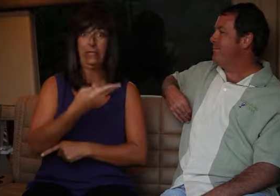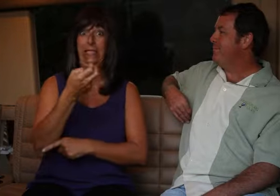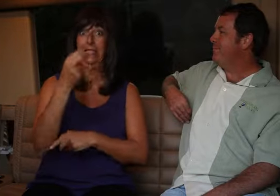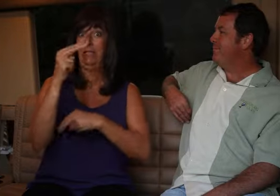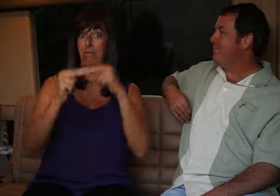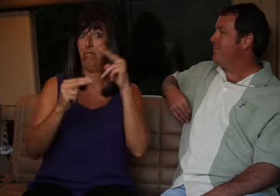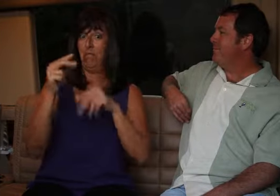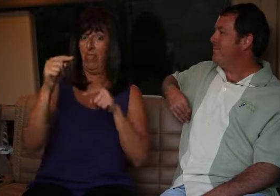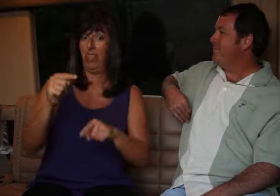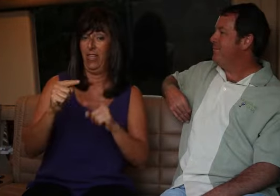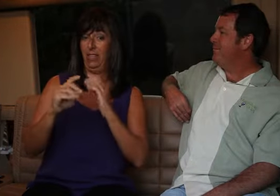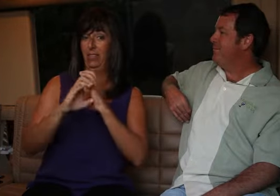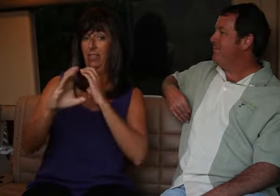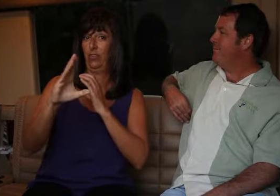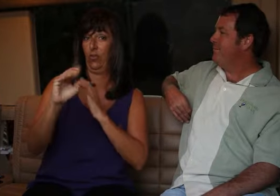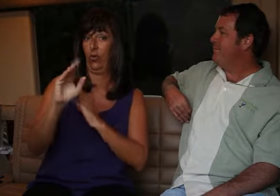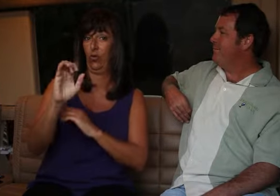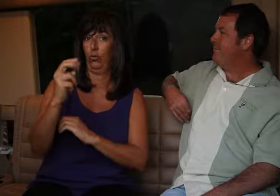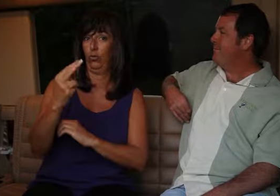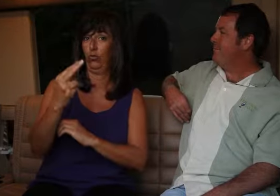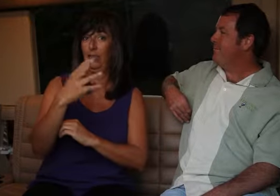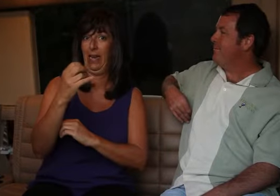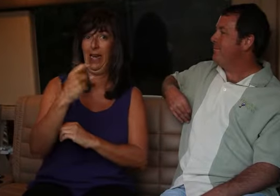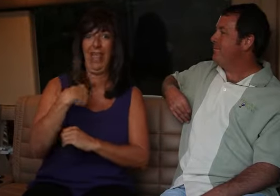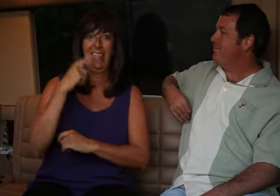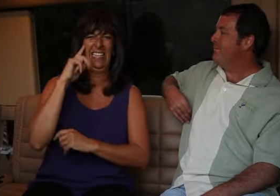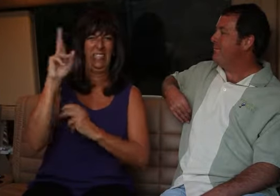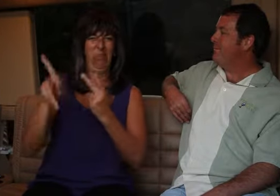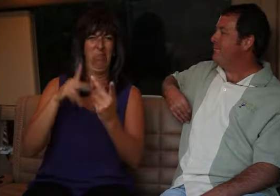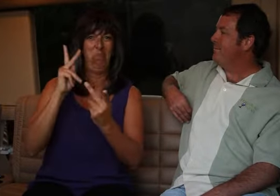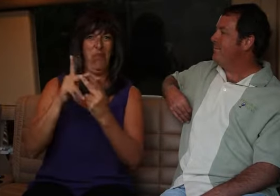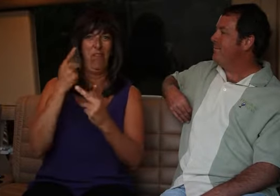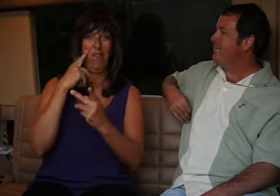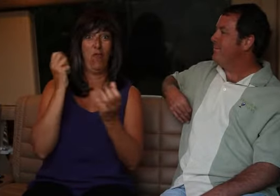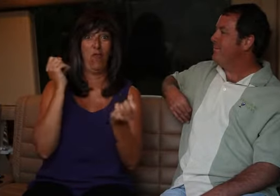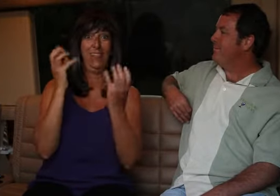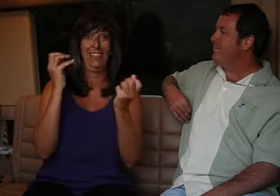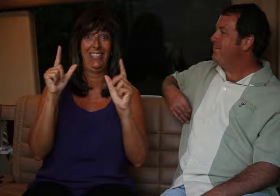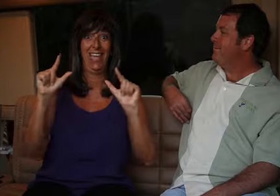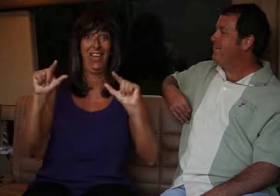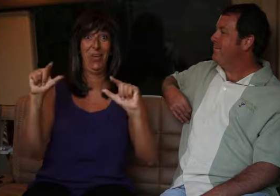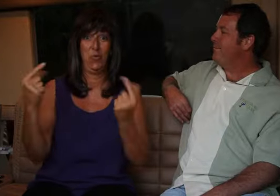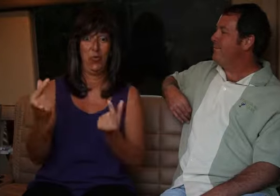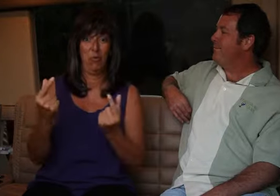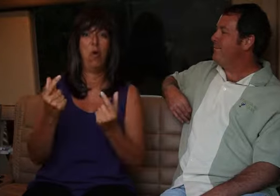He built this coach and I think it's perfect for a signing group